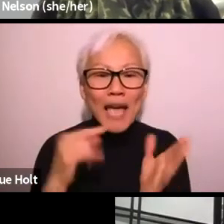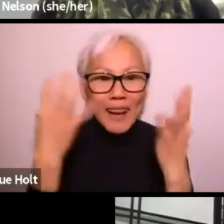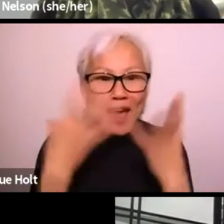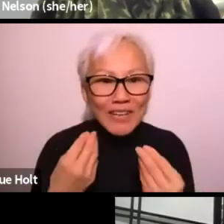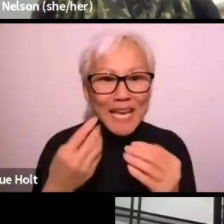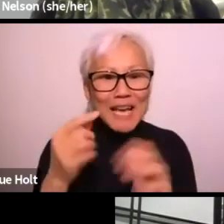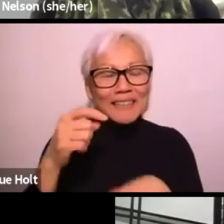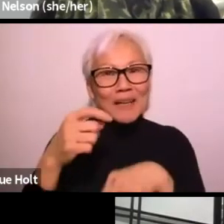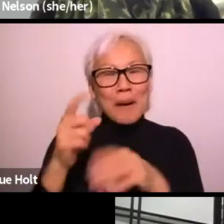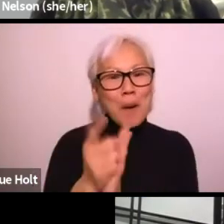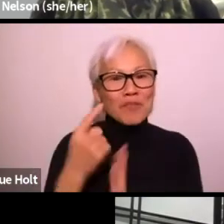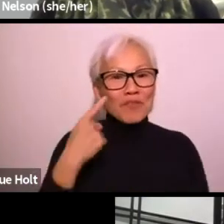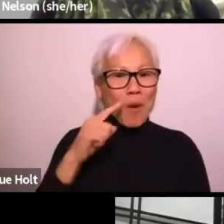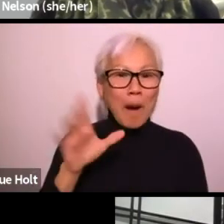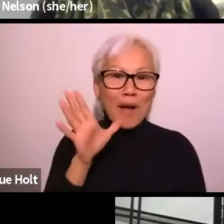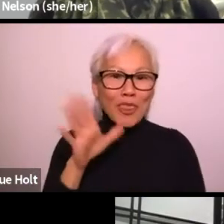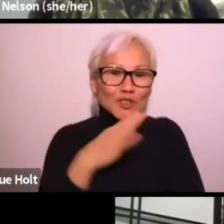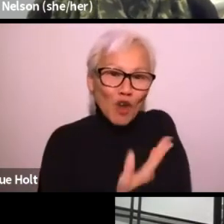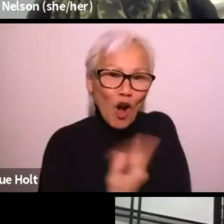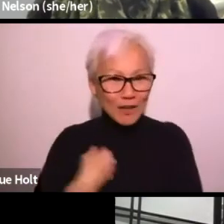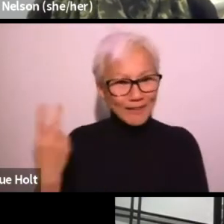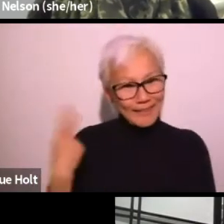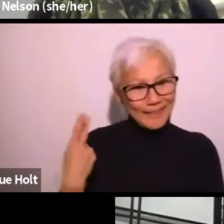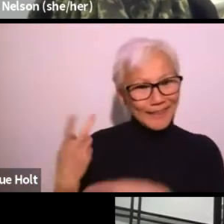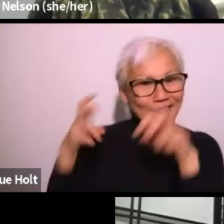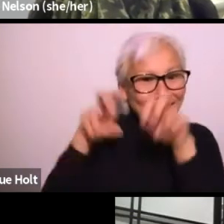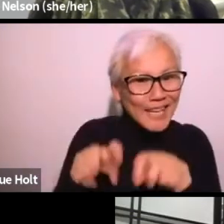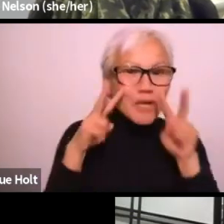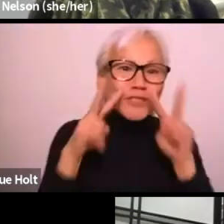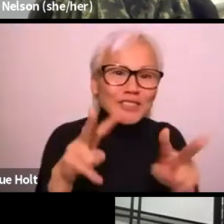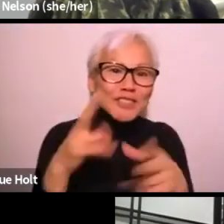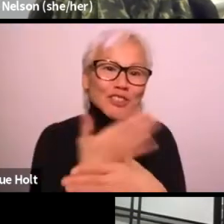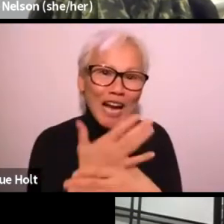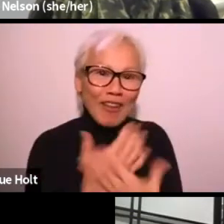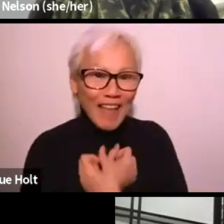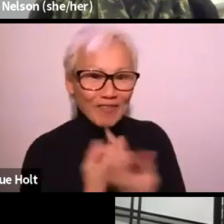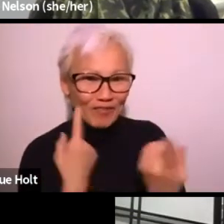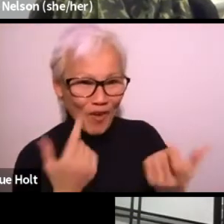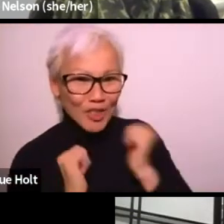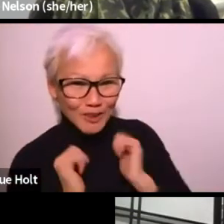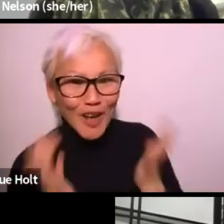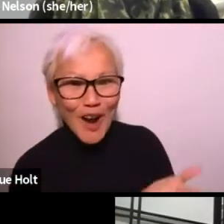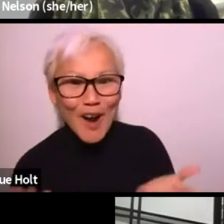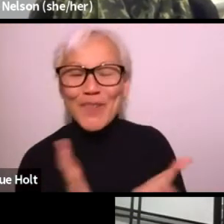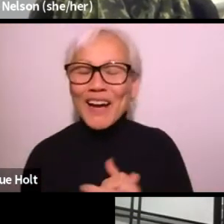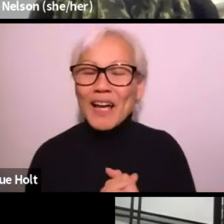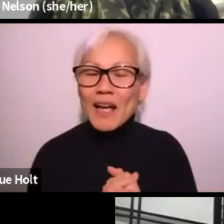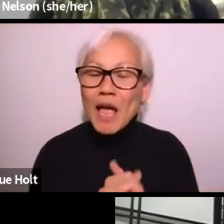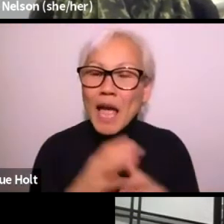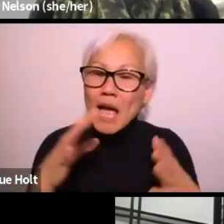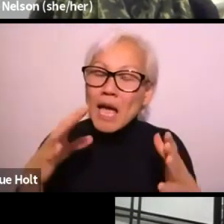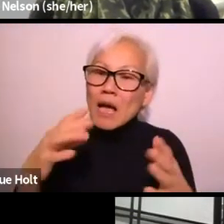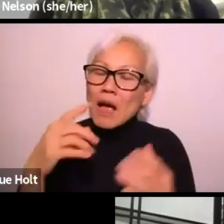This is great. It's a lovely moment for, you know, mom and I, mother/daughter moment there,